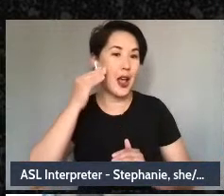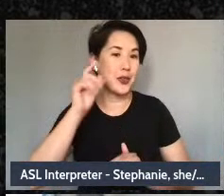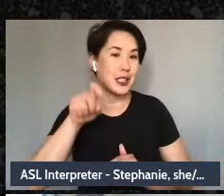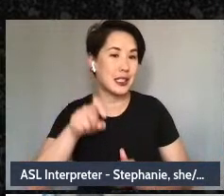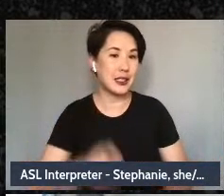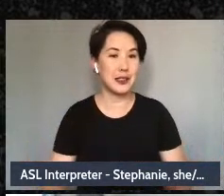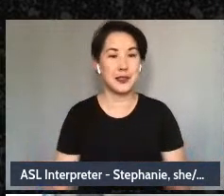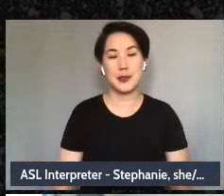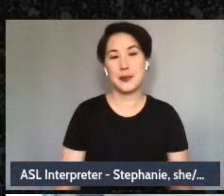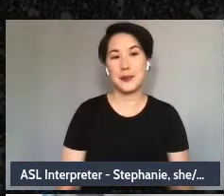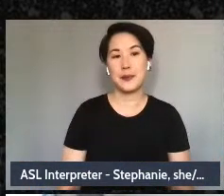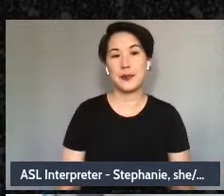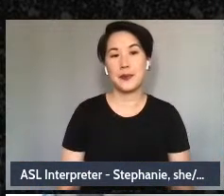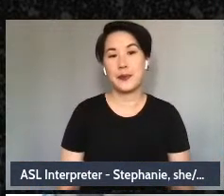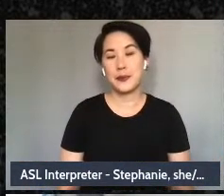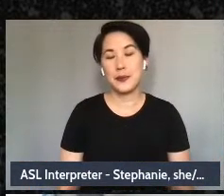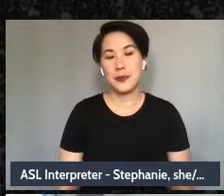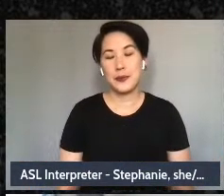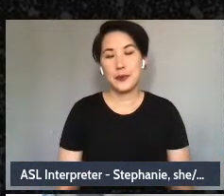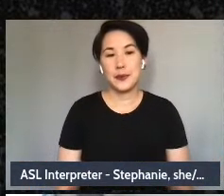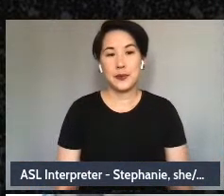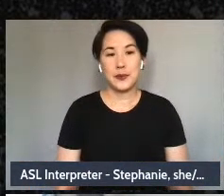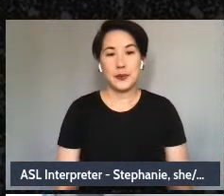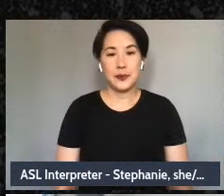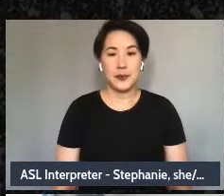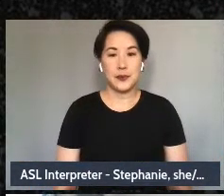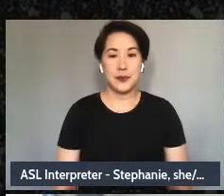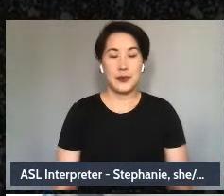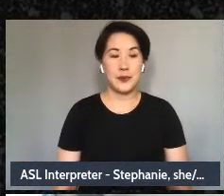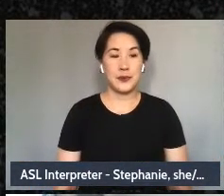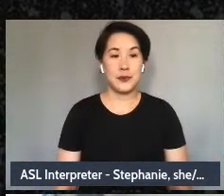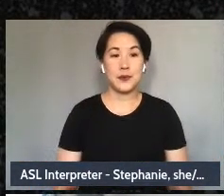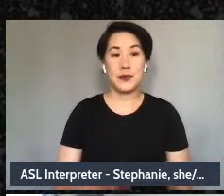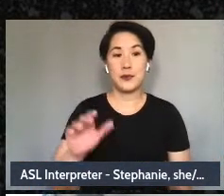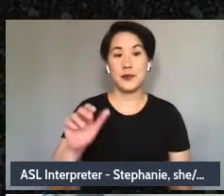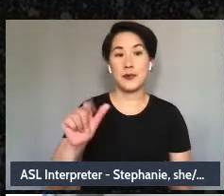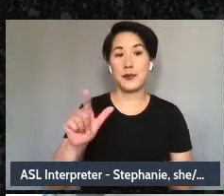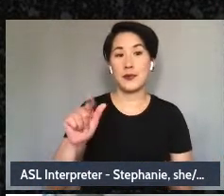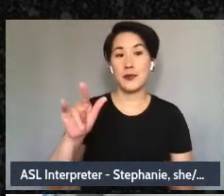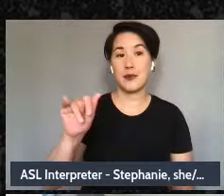So as we see, in this situation the mayor can really paint a picture